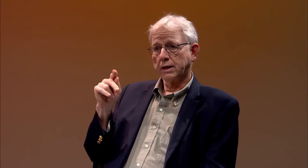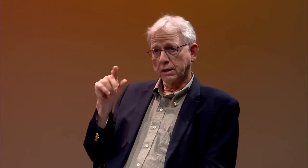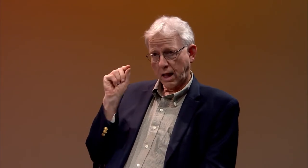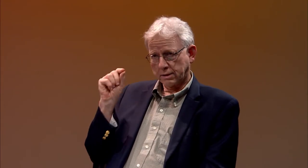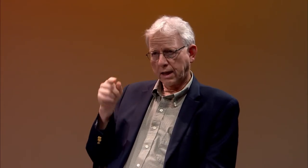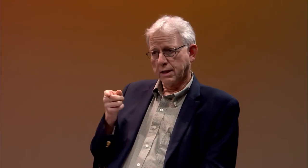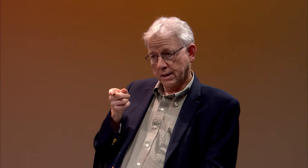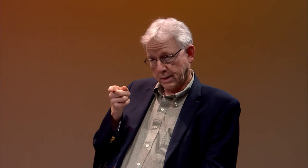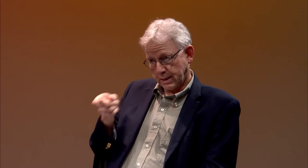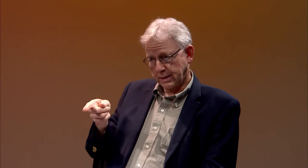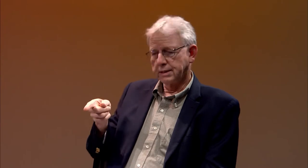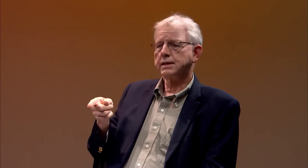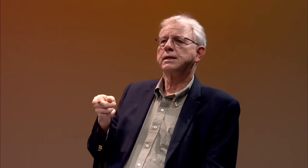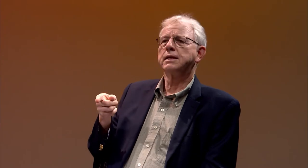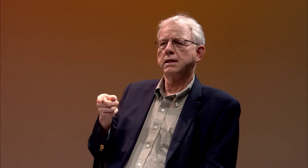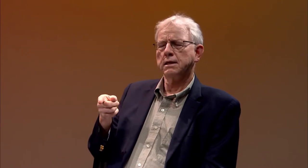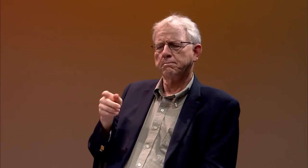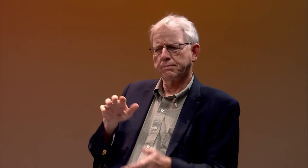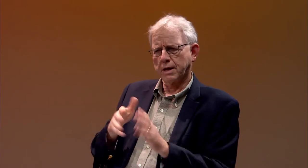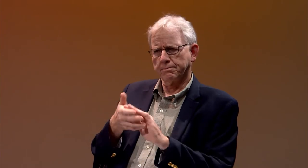Pastor Thomas Hopkins Gallaudet,